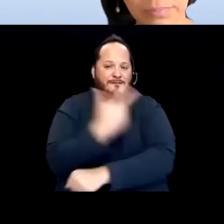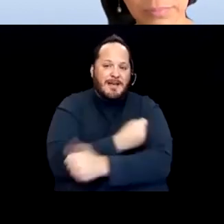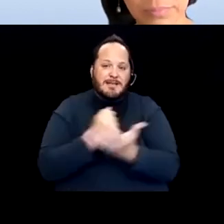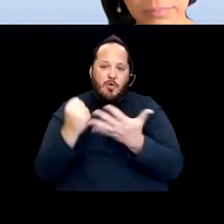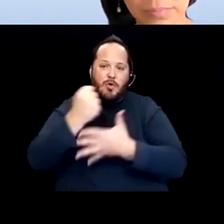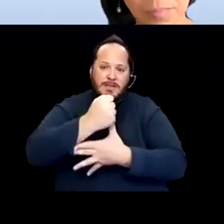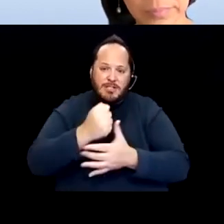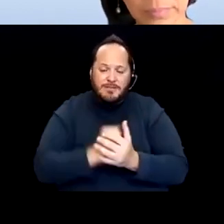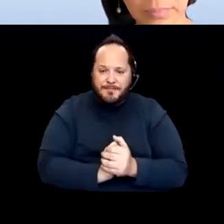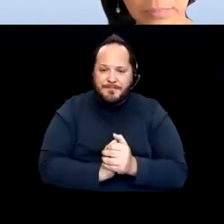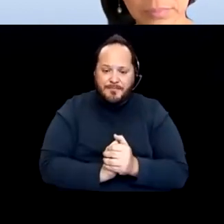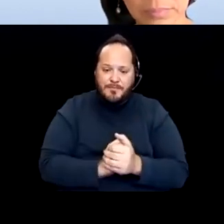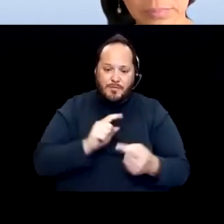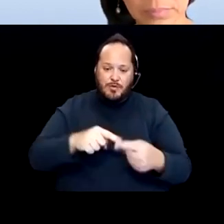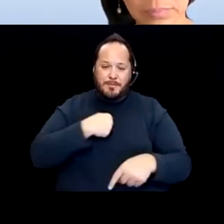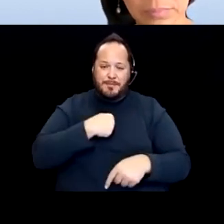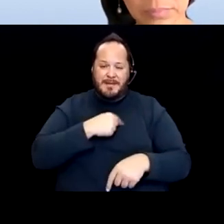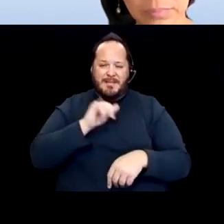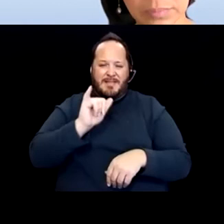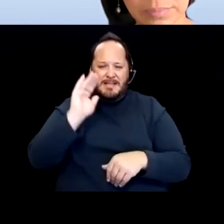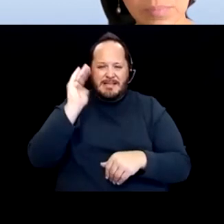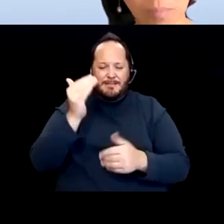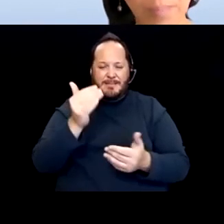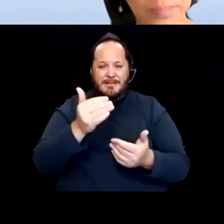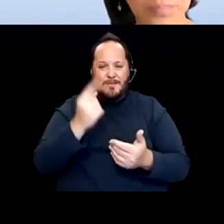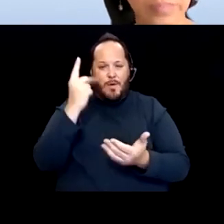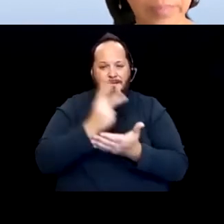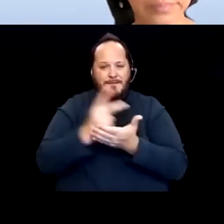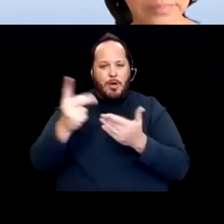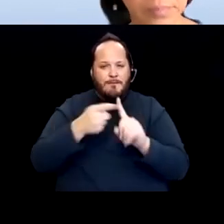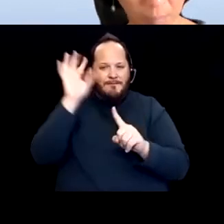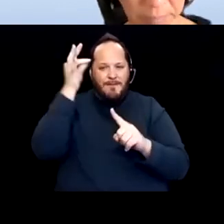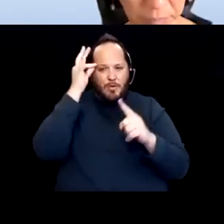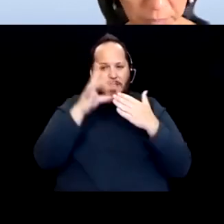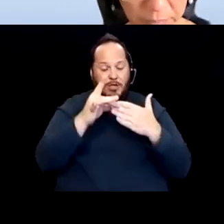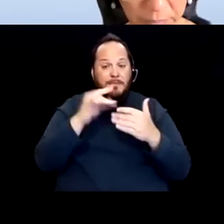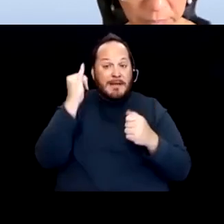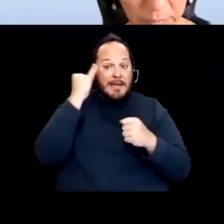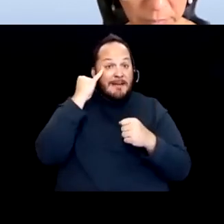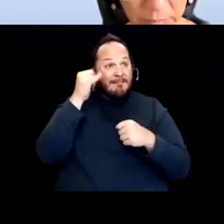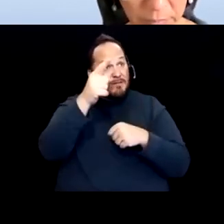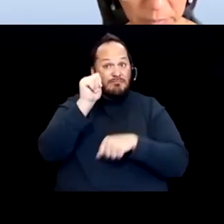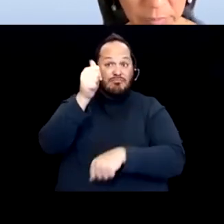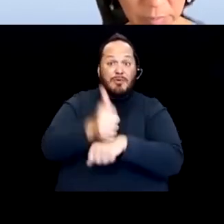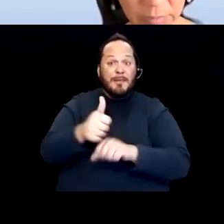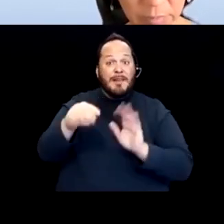So to me, that's a failure of federal leadership. If you're gonna put a list like that out there, and you see people using it